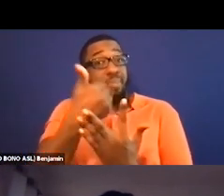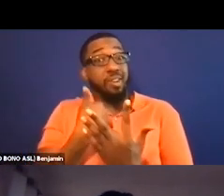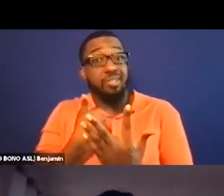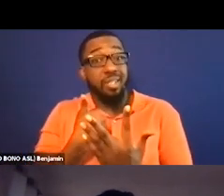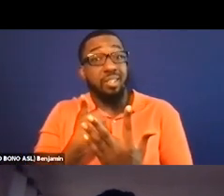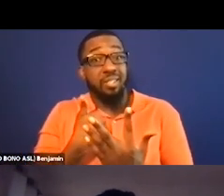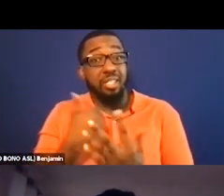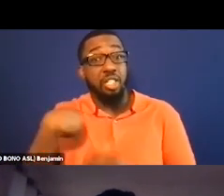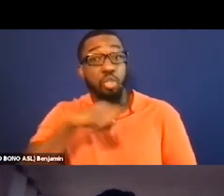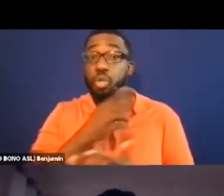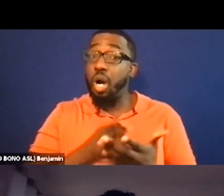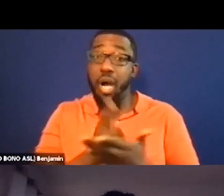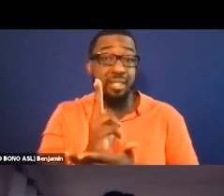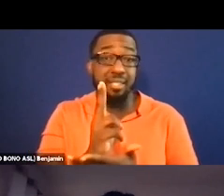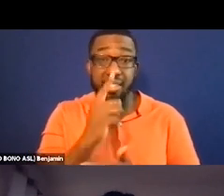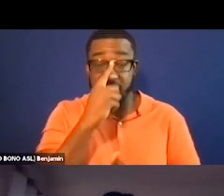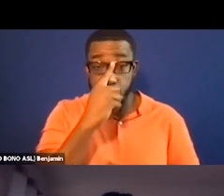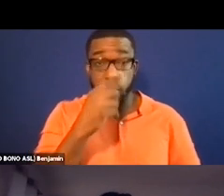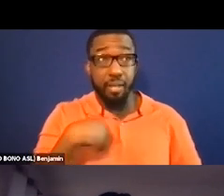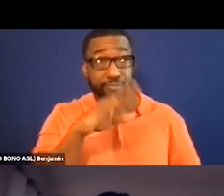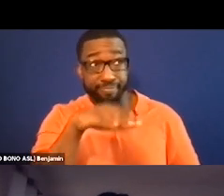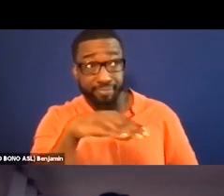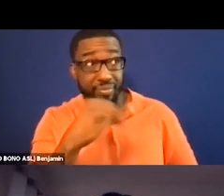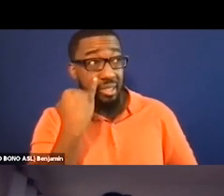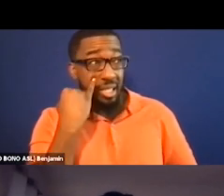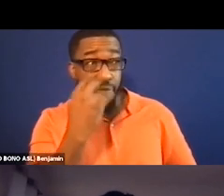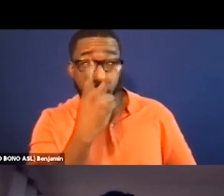like oh, if you're a blind viewer, we've -- this screening is going to be better.